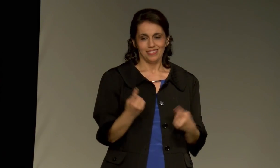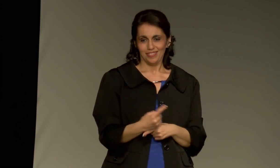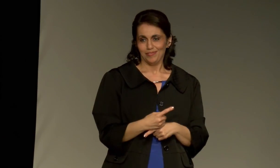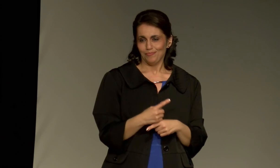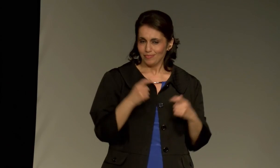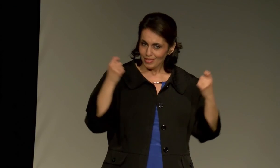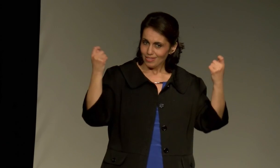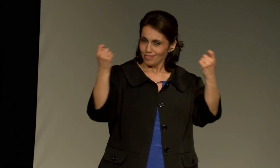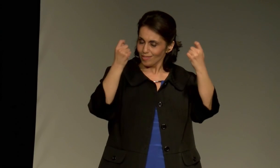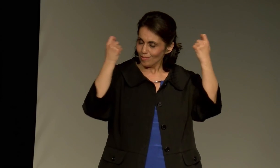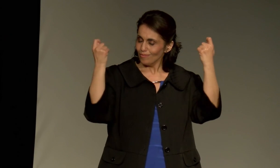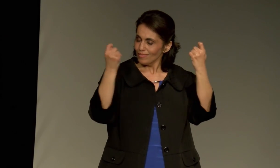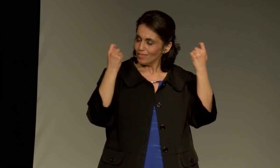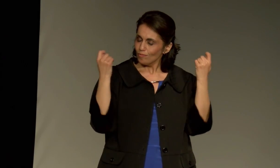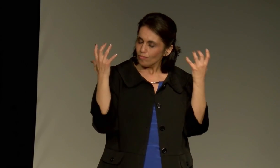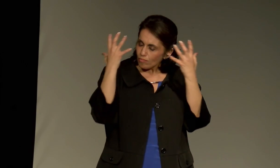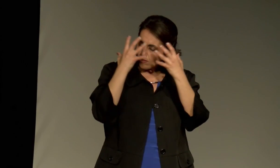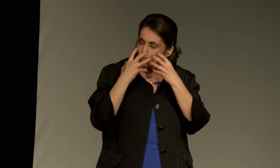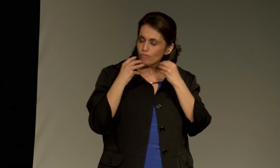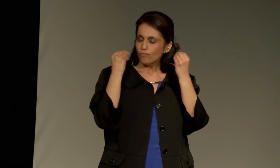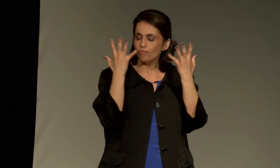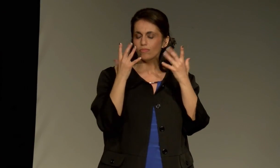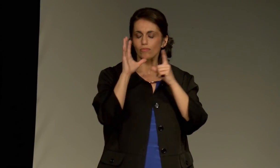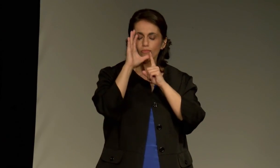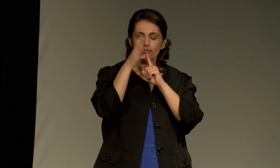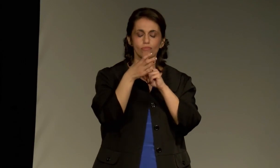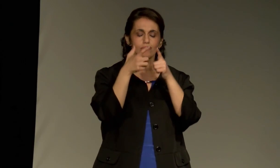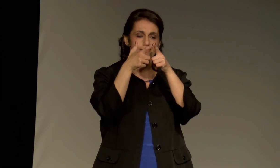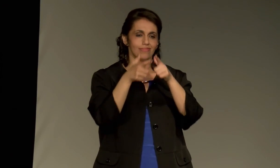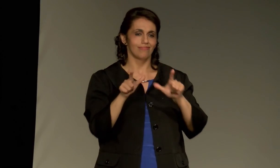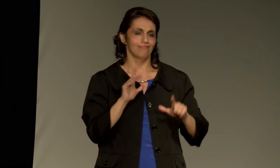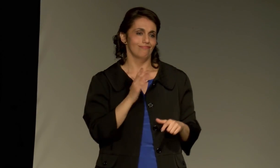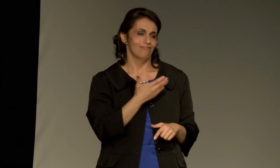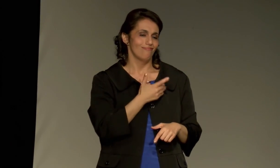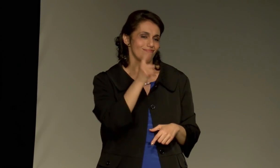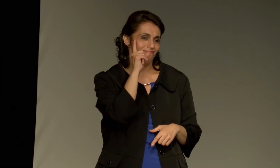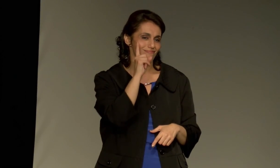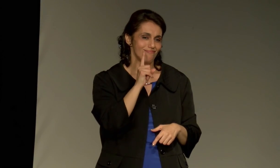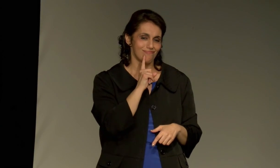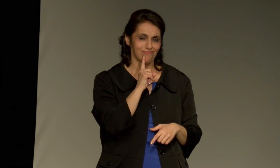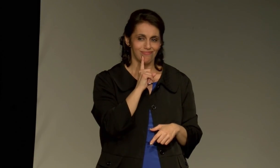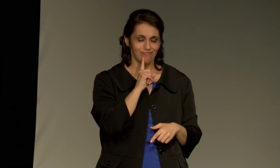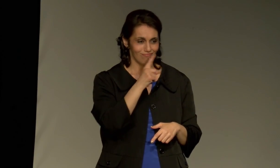That's why I'm here in front of you today, to celebrate the beautiful culture and the